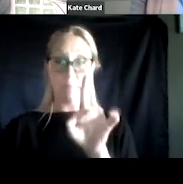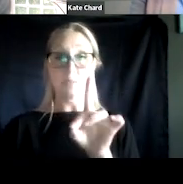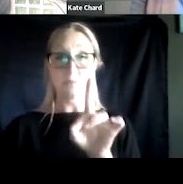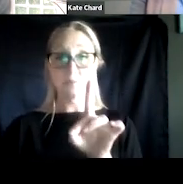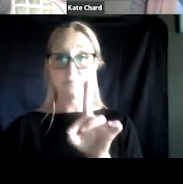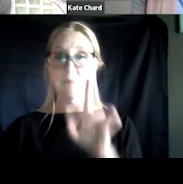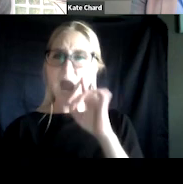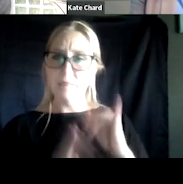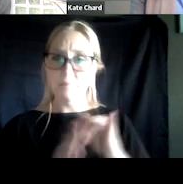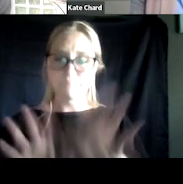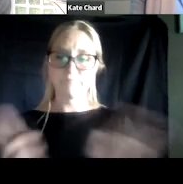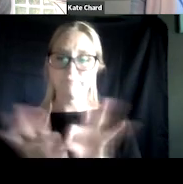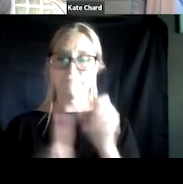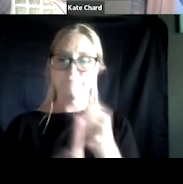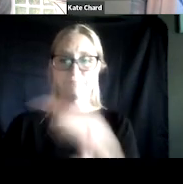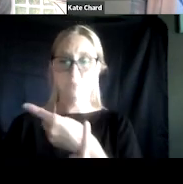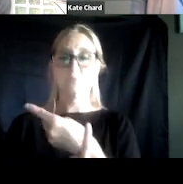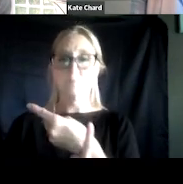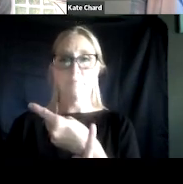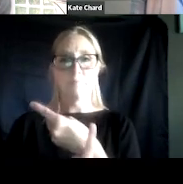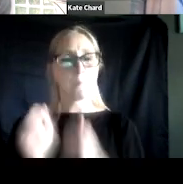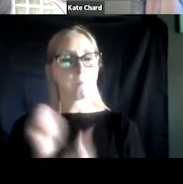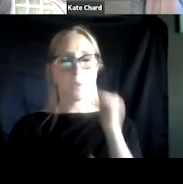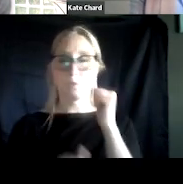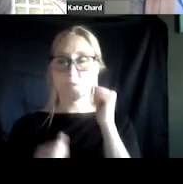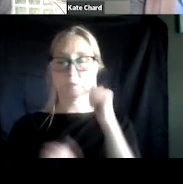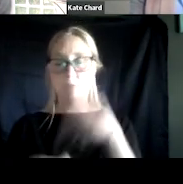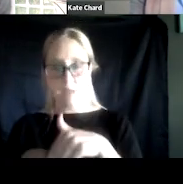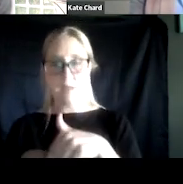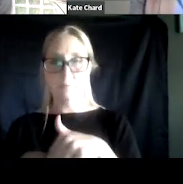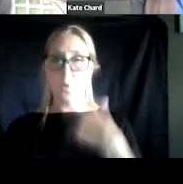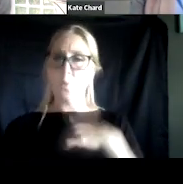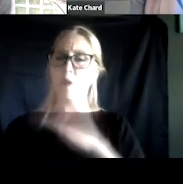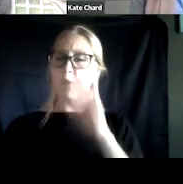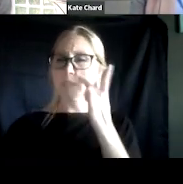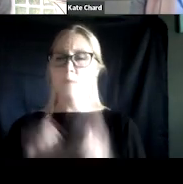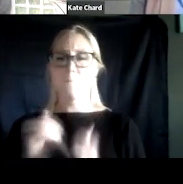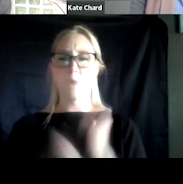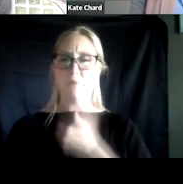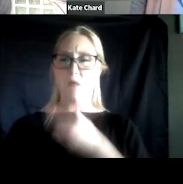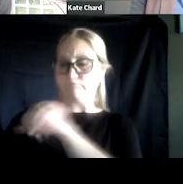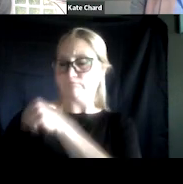that gets people off track the most. We see most of our patients coming into the VA